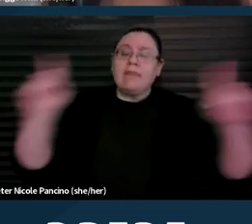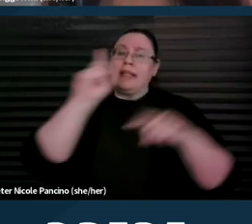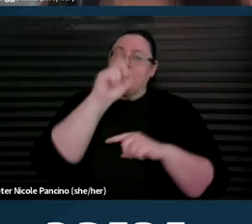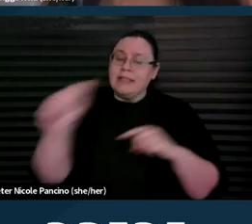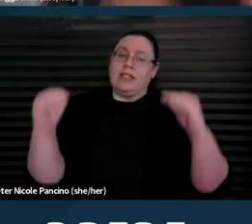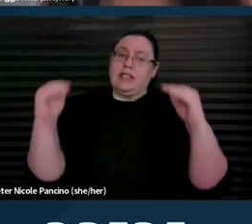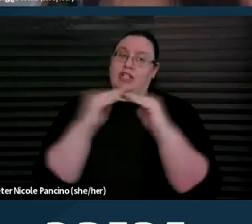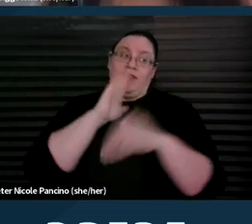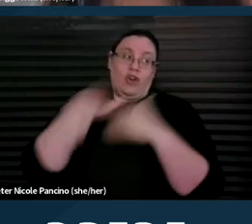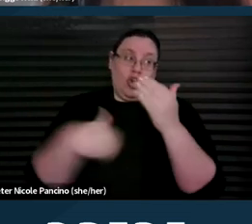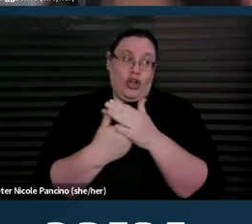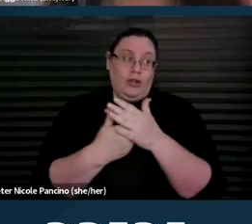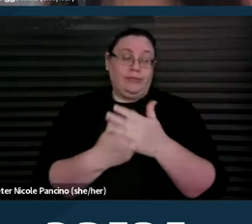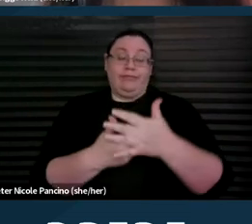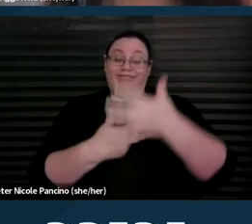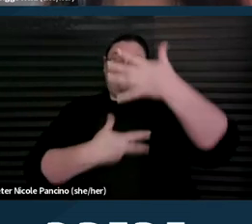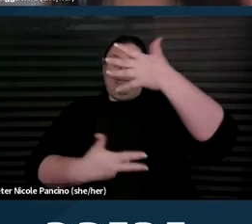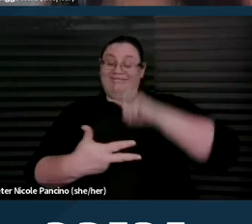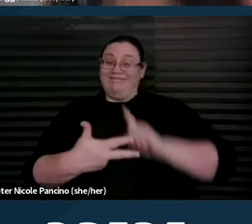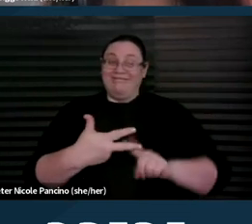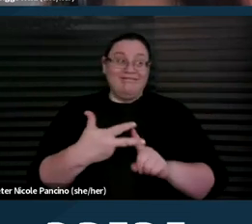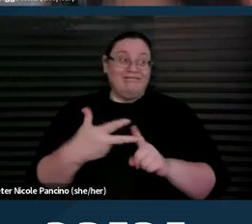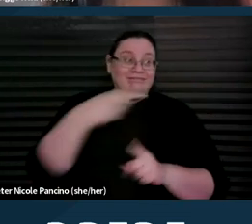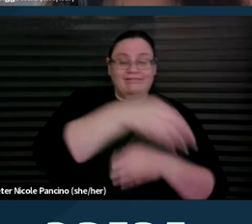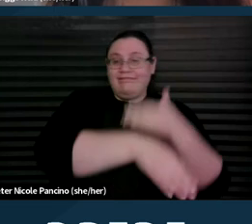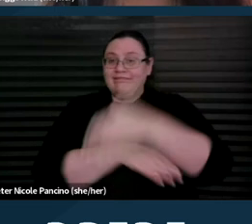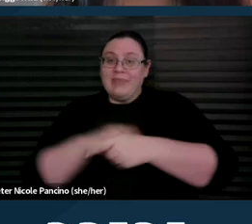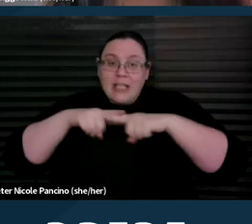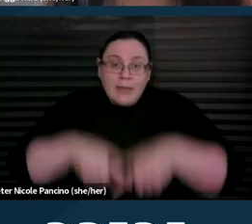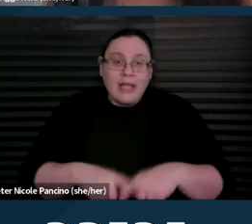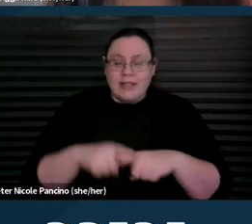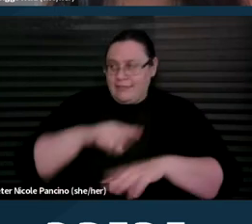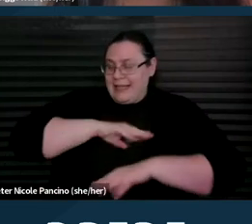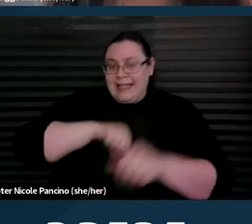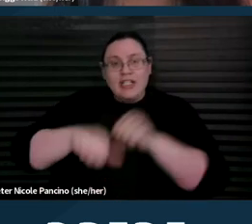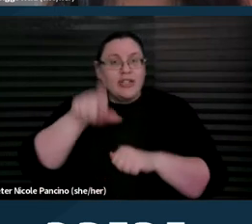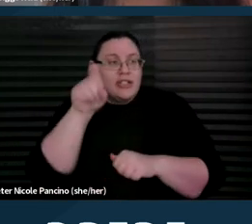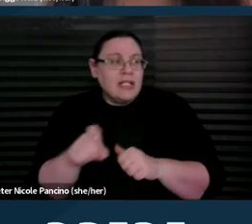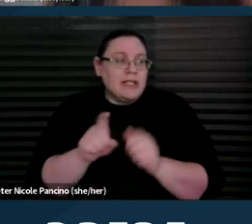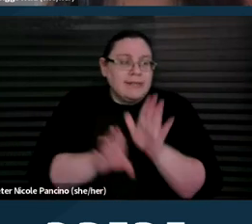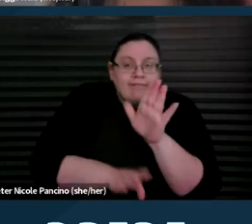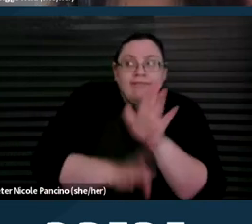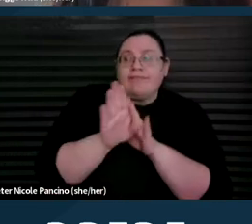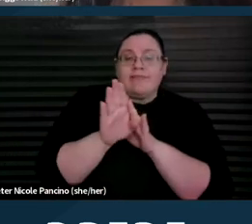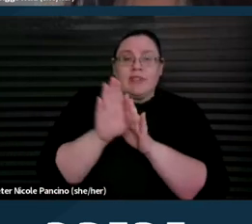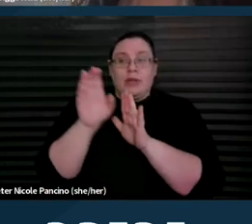Interdependence, we meet each other's needs as we build toward liberation, knowing that state solutions inevitably extend